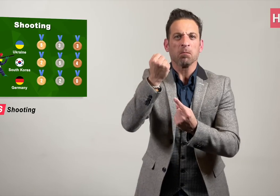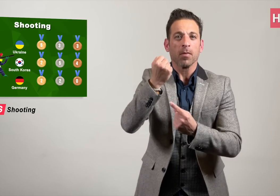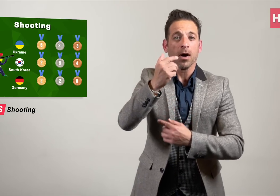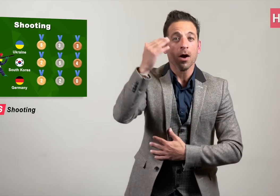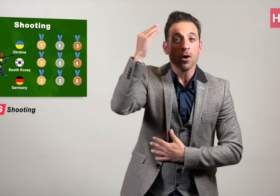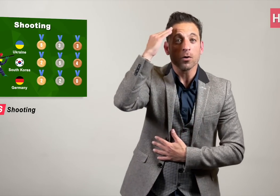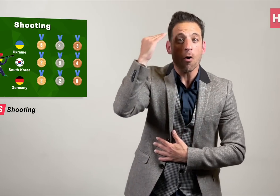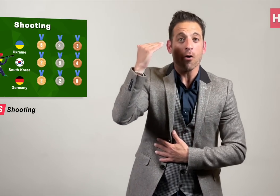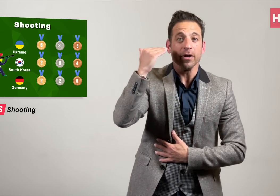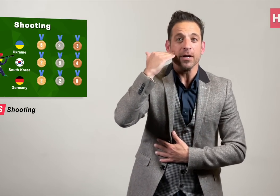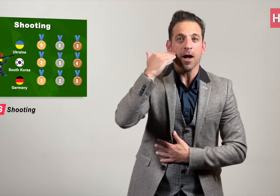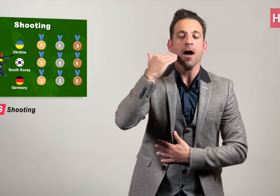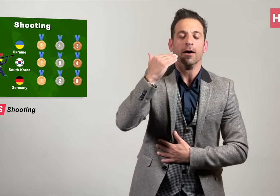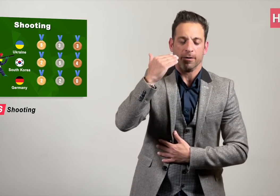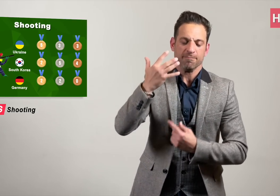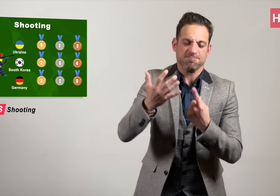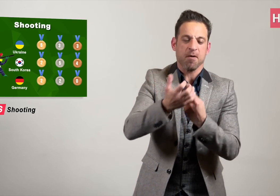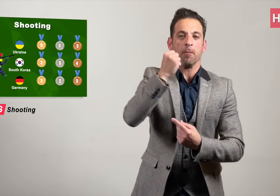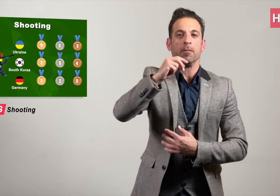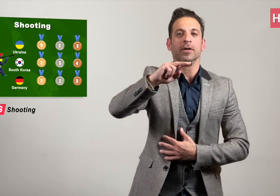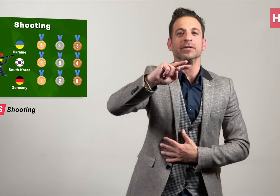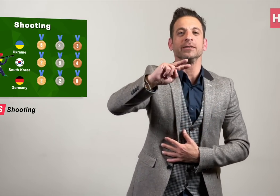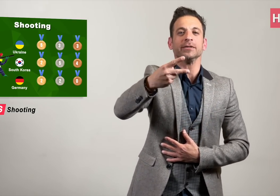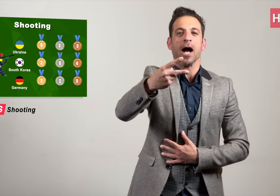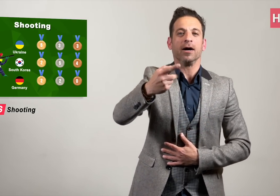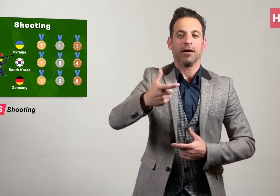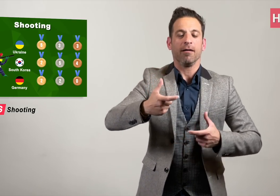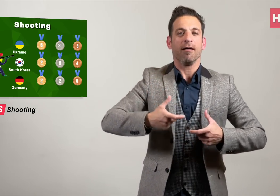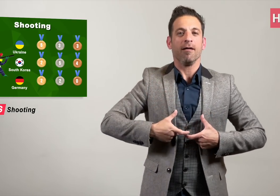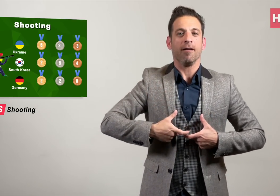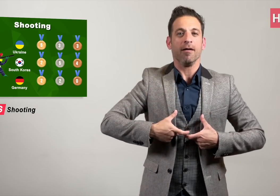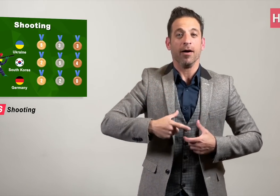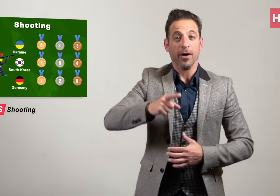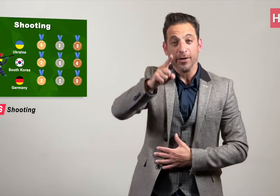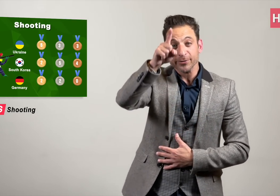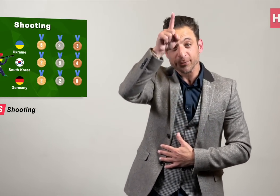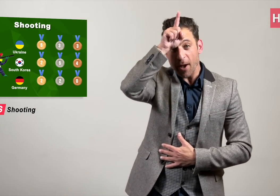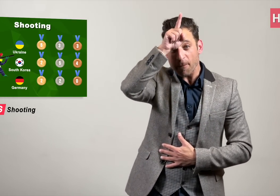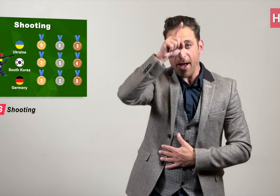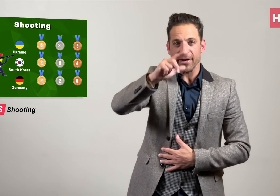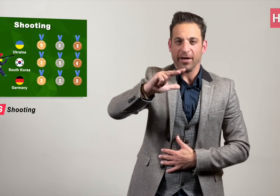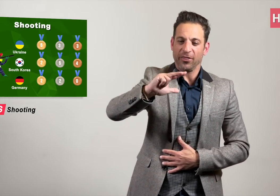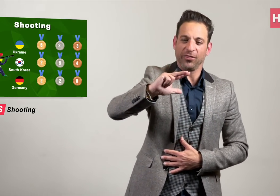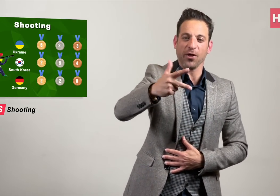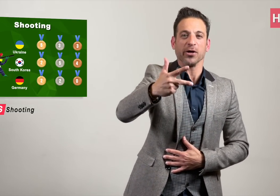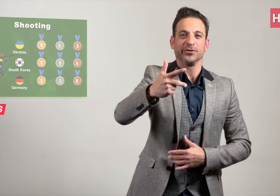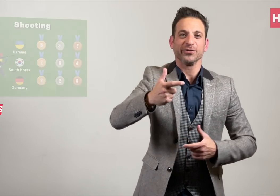Korea pipped for second place and Germany settled for third place.